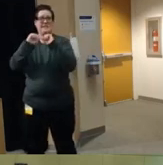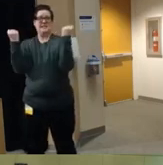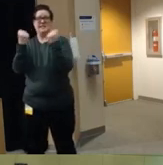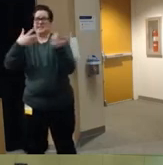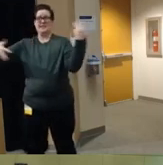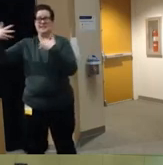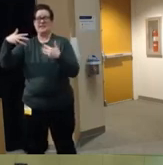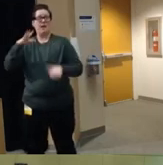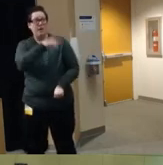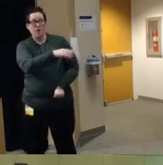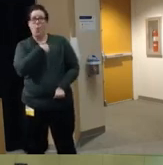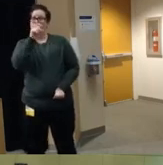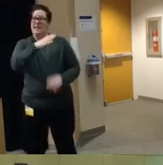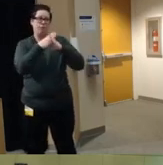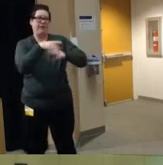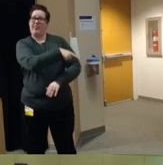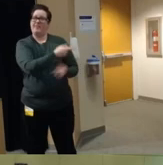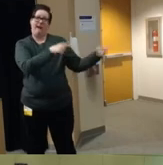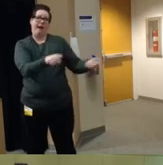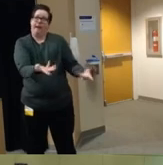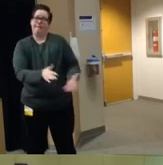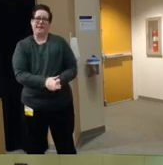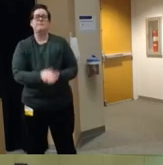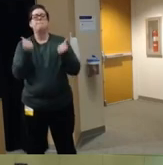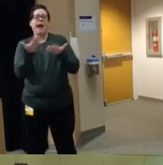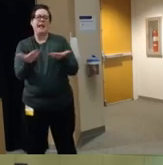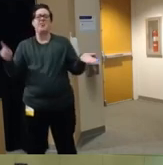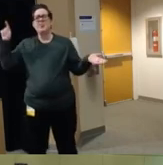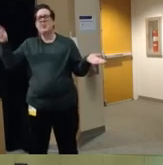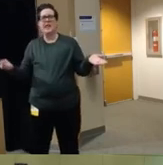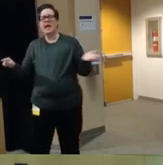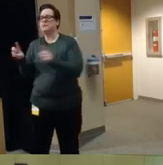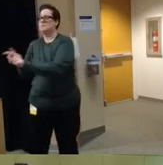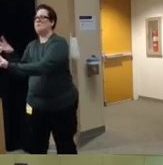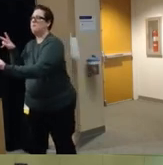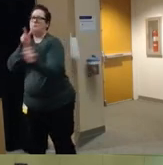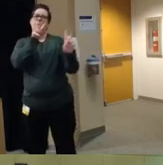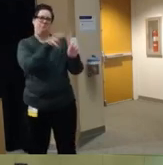unsafe firearm use so lots of things I think that we could learn and adapt um from our prior